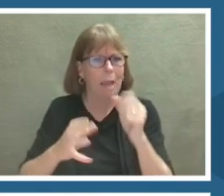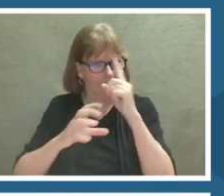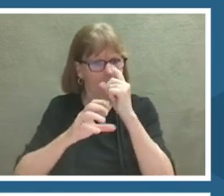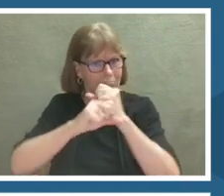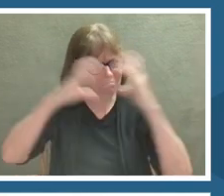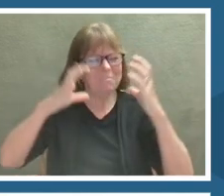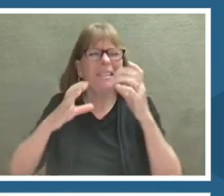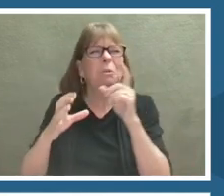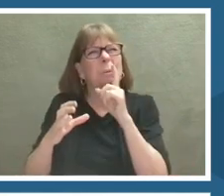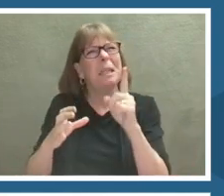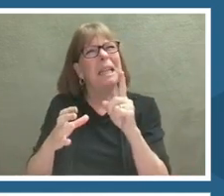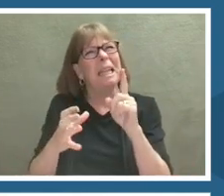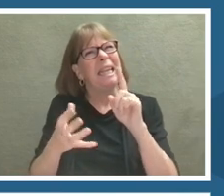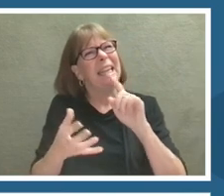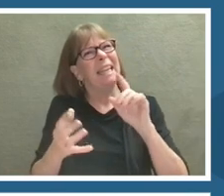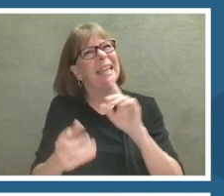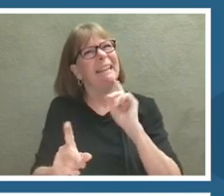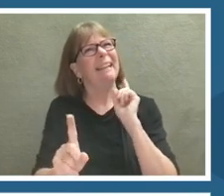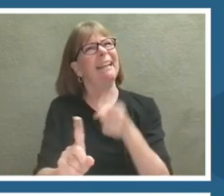scans sections of the brain.